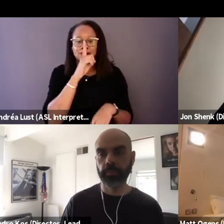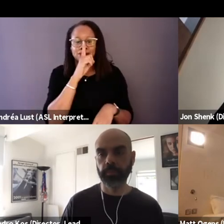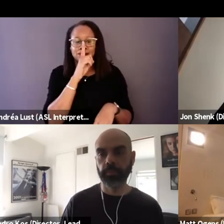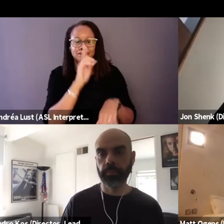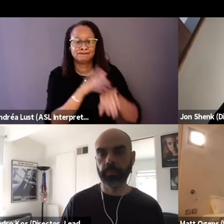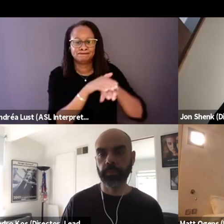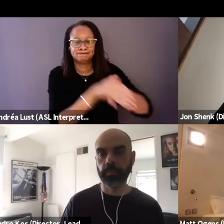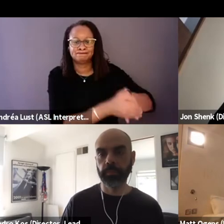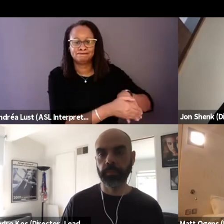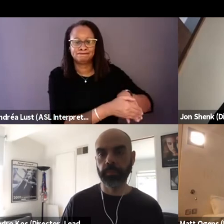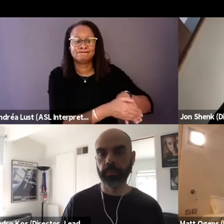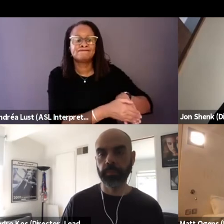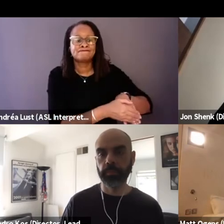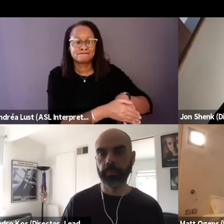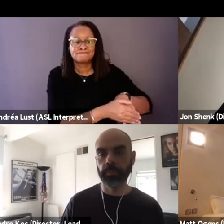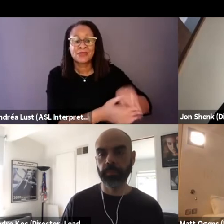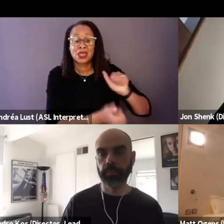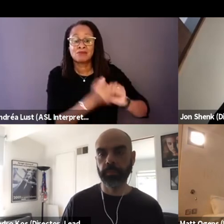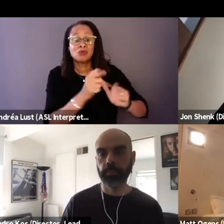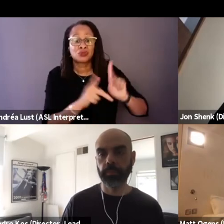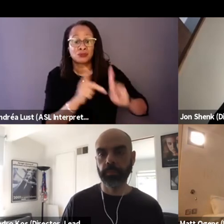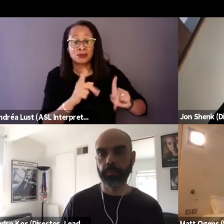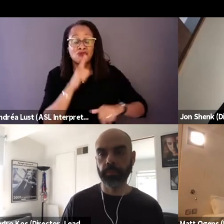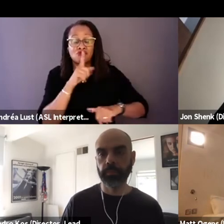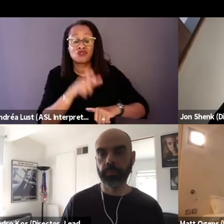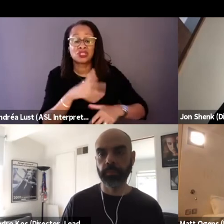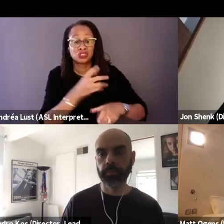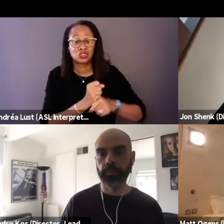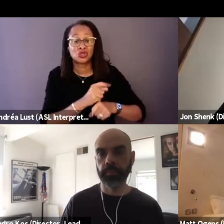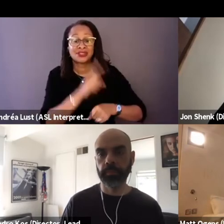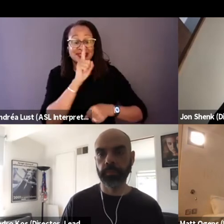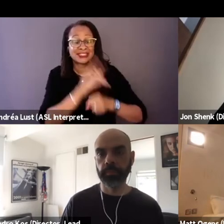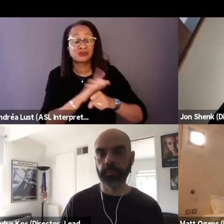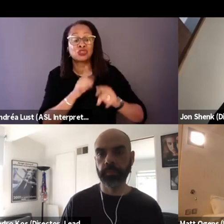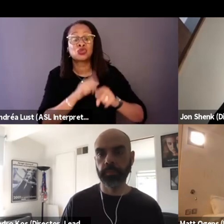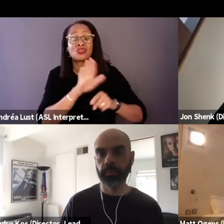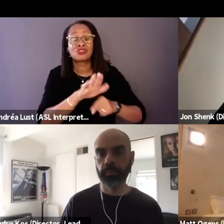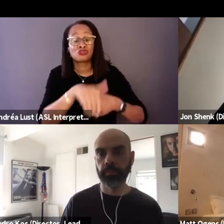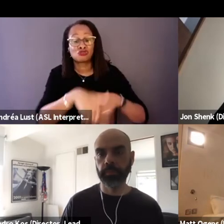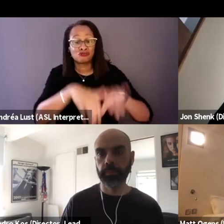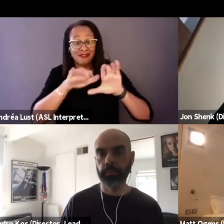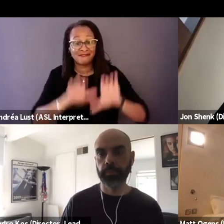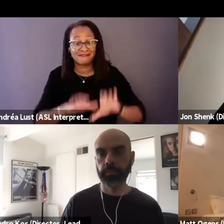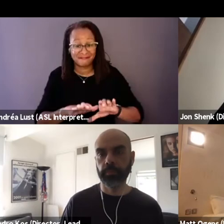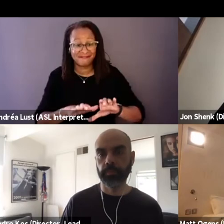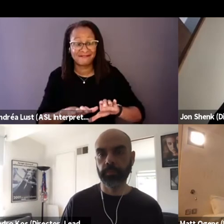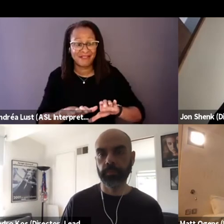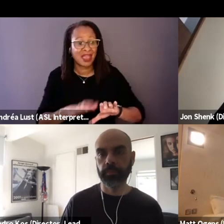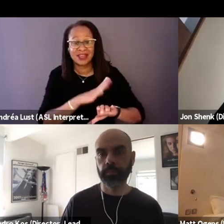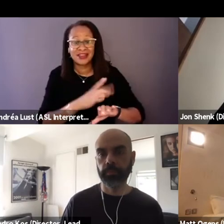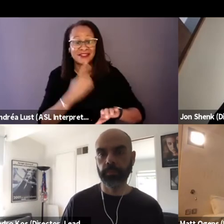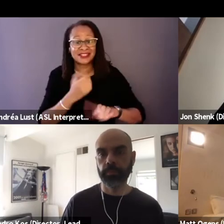And most of these people really took the secret to their graves and they were coping their whole life